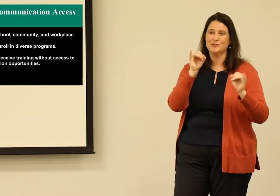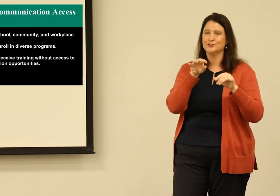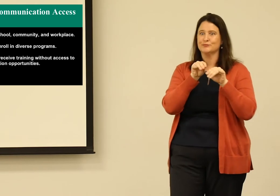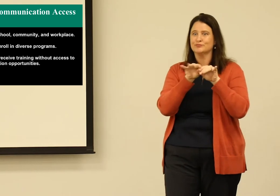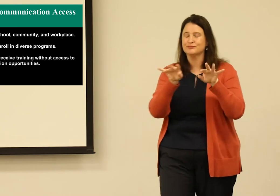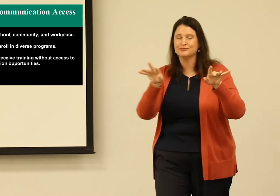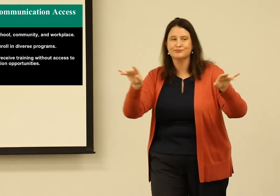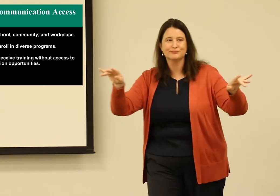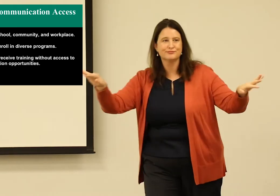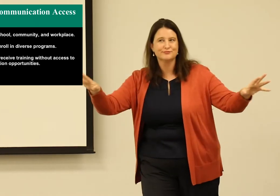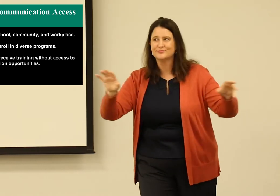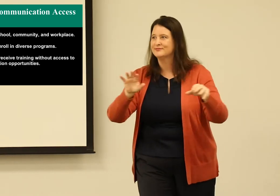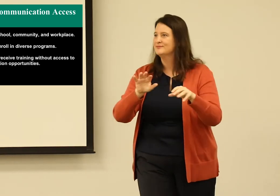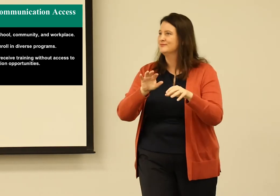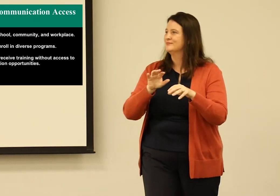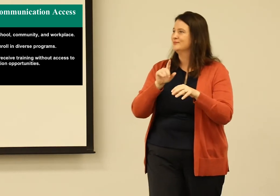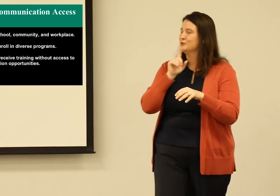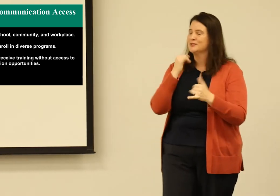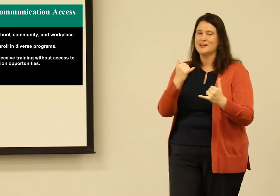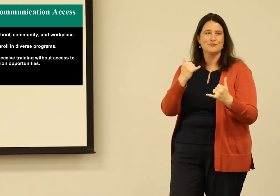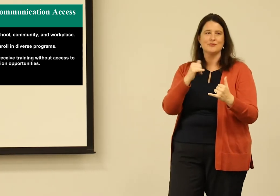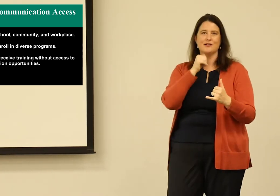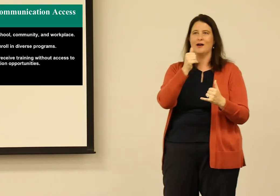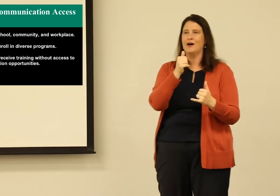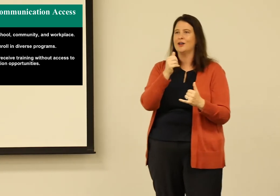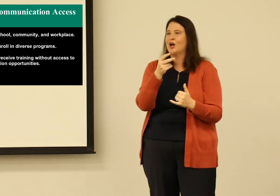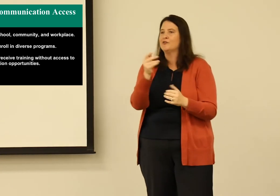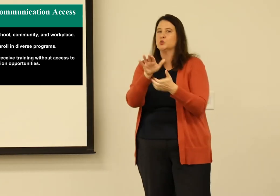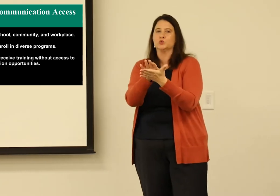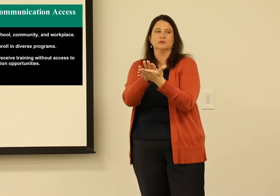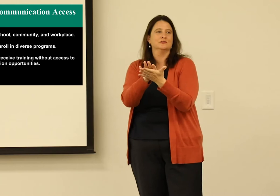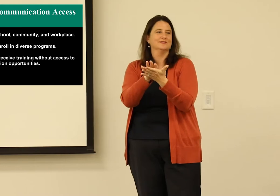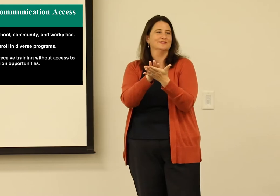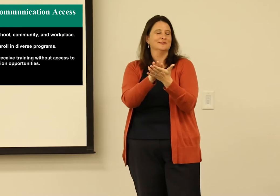And deaf individuals are spread out all over the country.